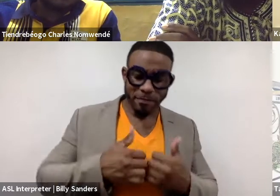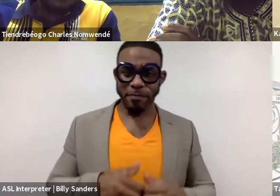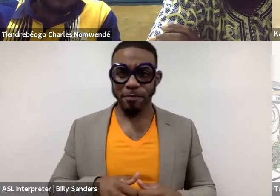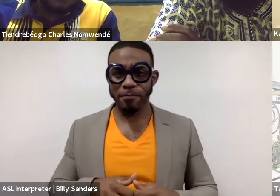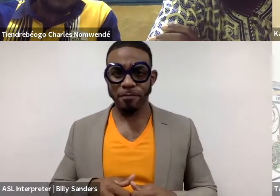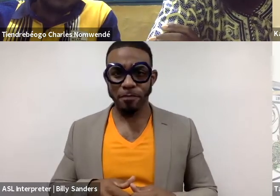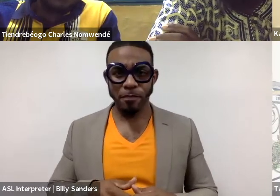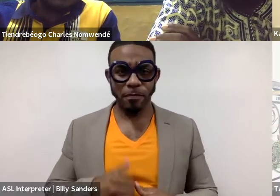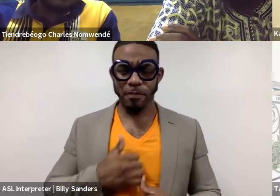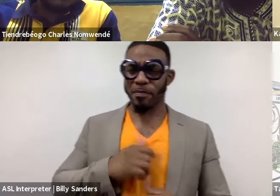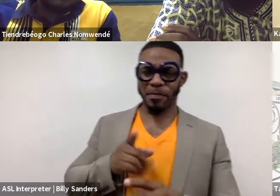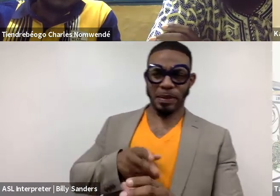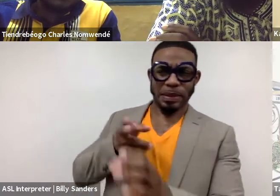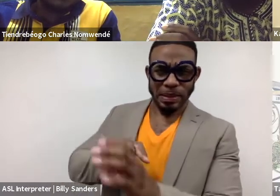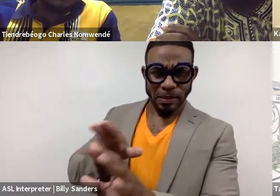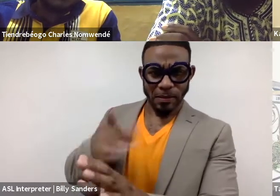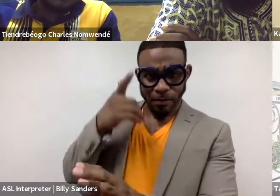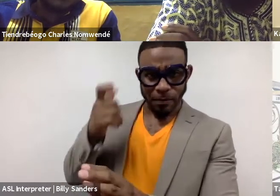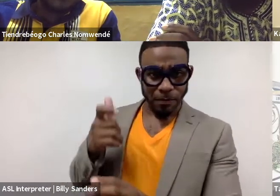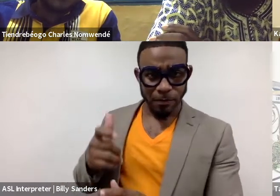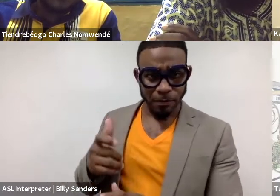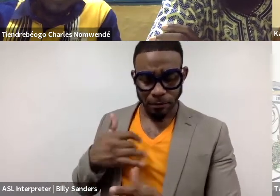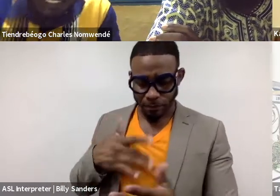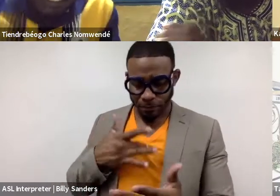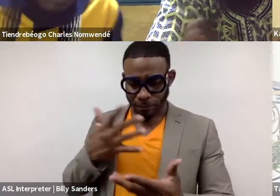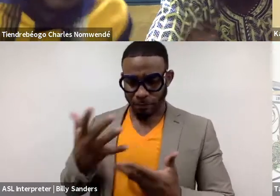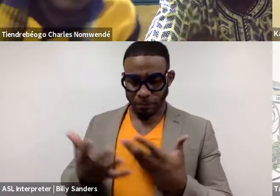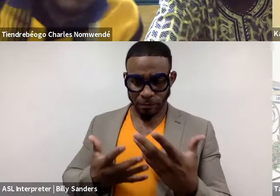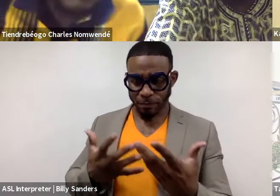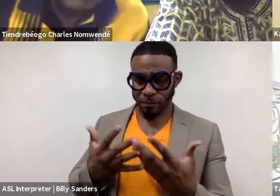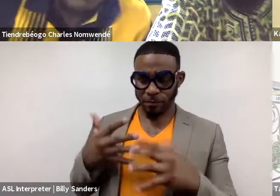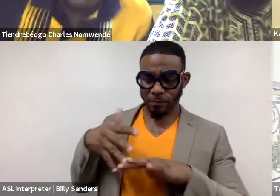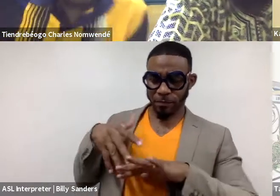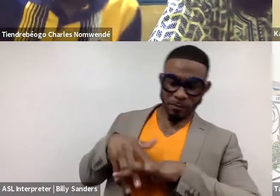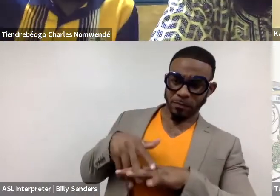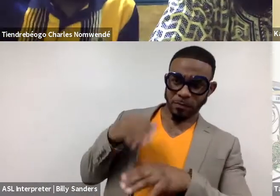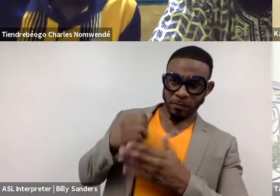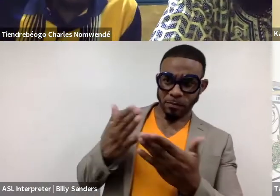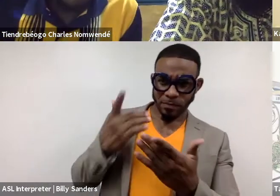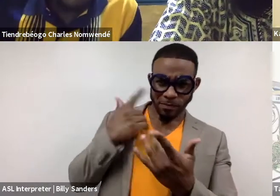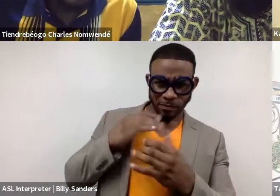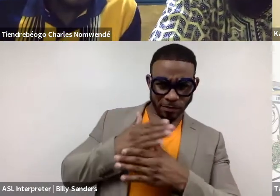Sorry, Taiwo. I have to jump in here because I feel so resonant with some of the things that have just been shared.